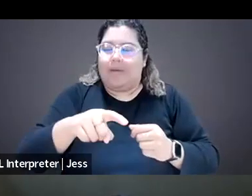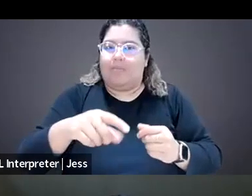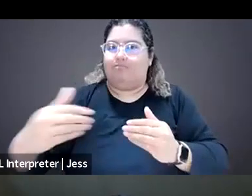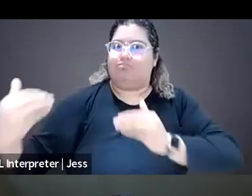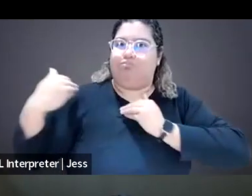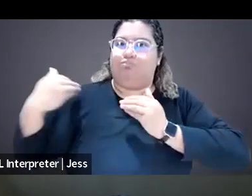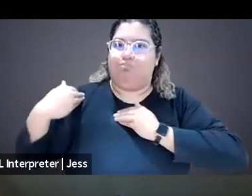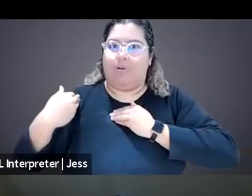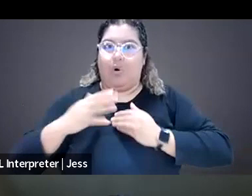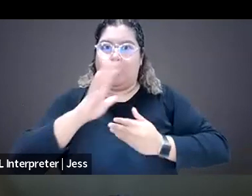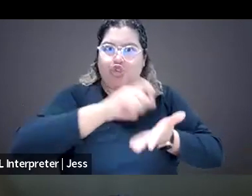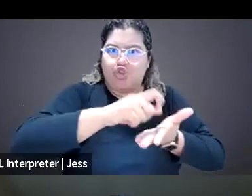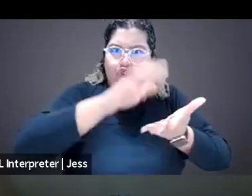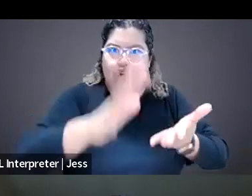when their journalists are being attacked.